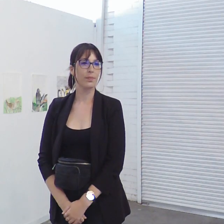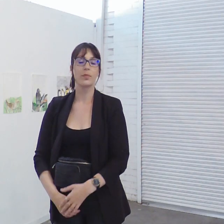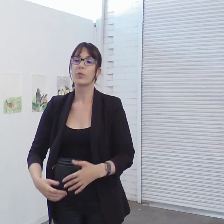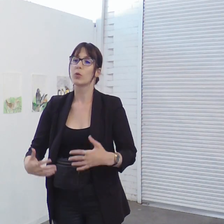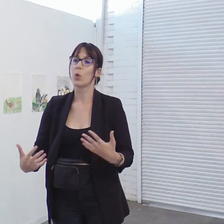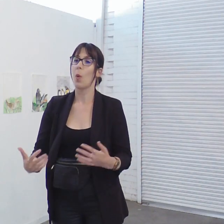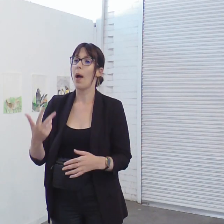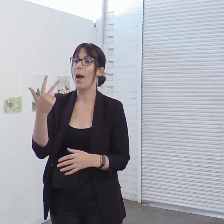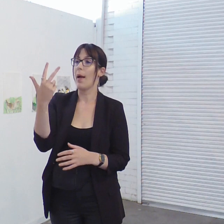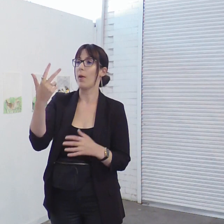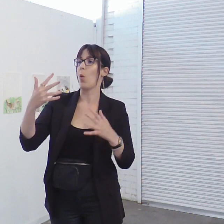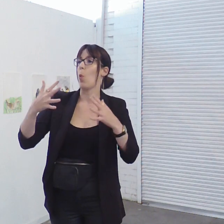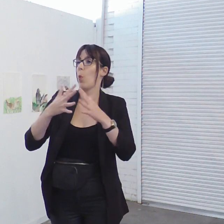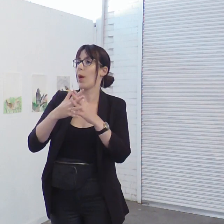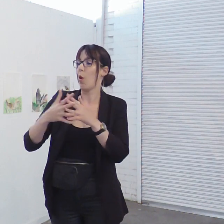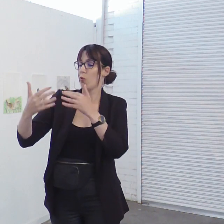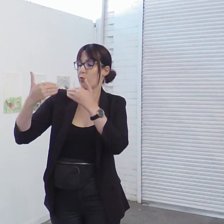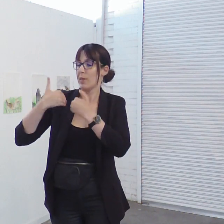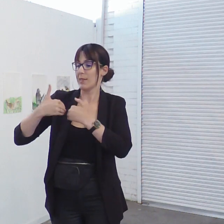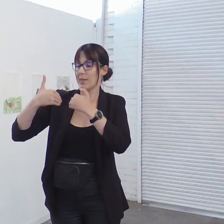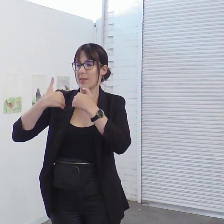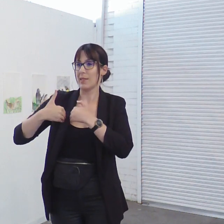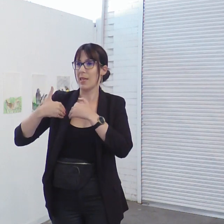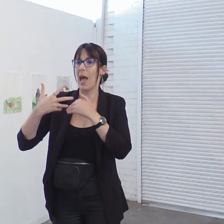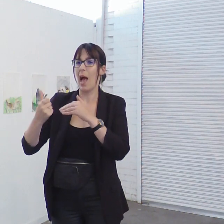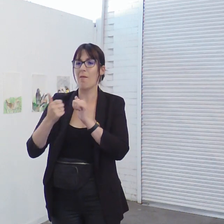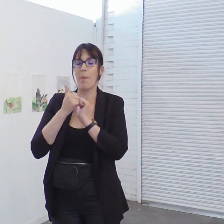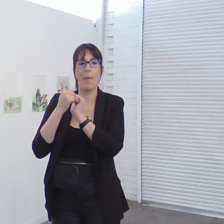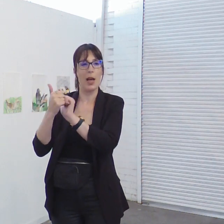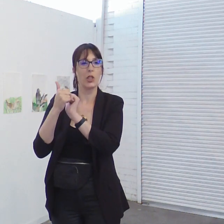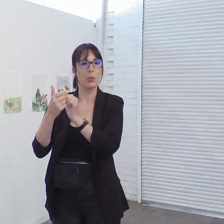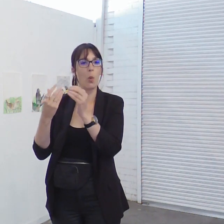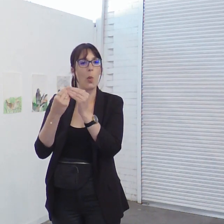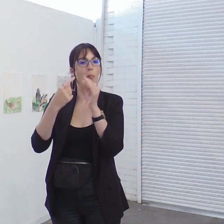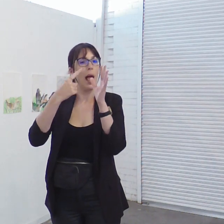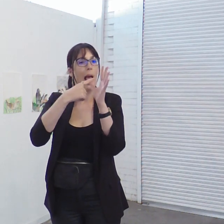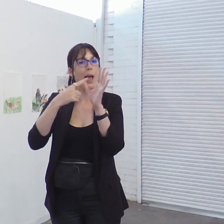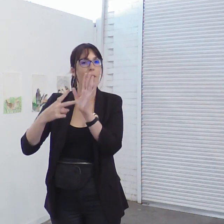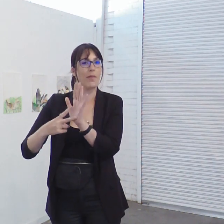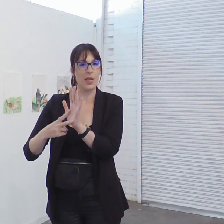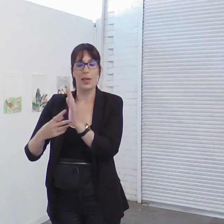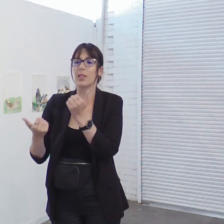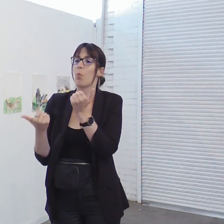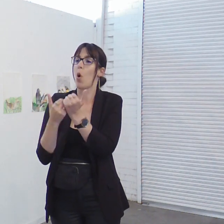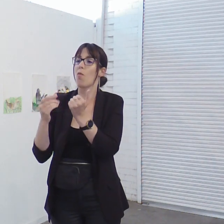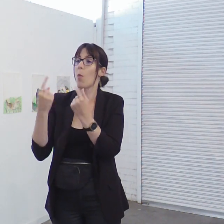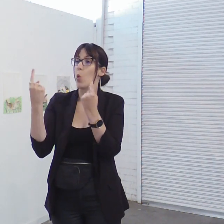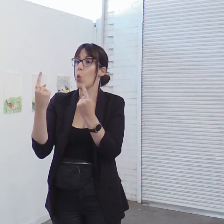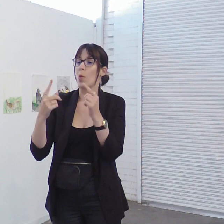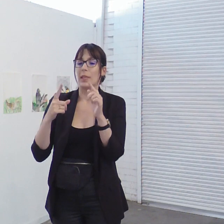is in partnership with Arts Access Victoria and supported by the City of Yarra it's in its third